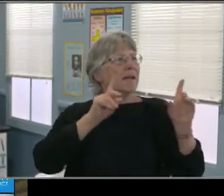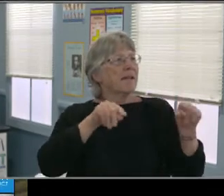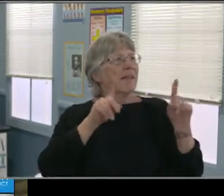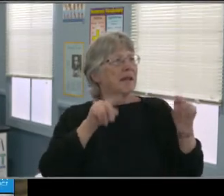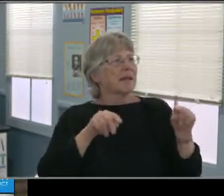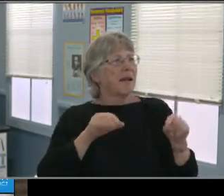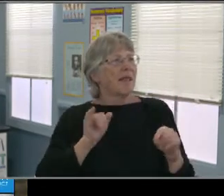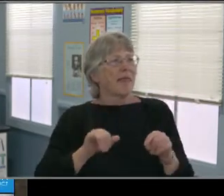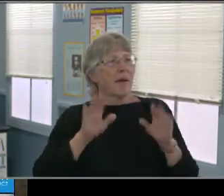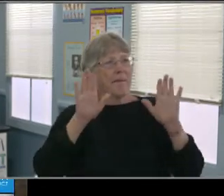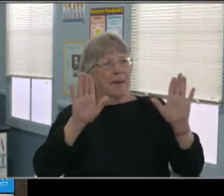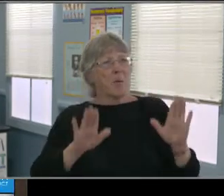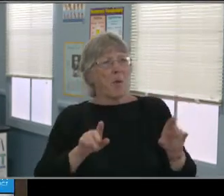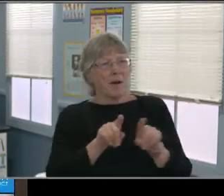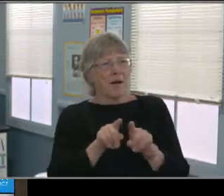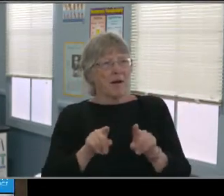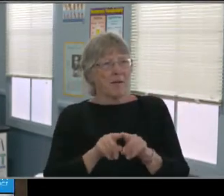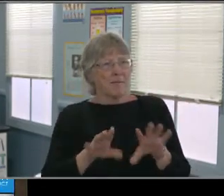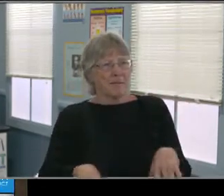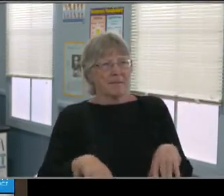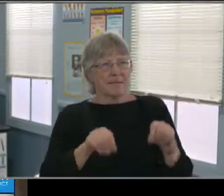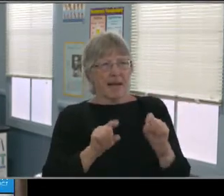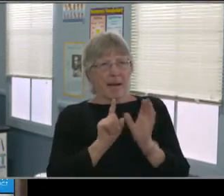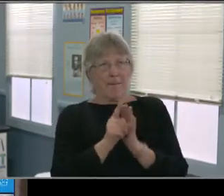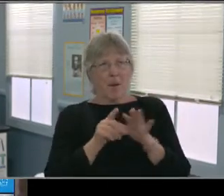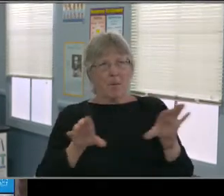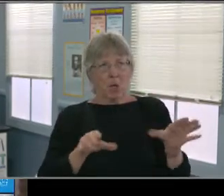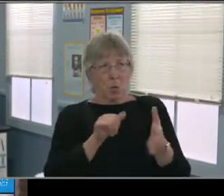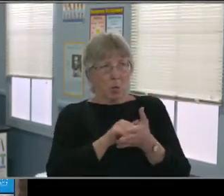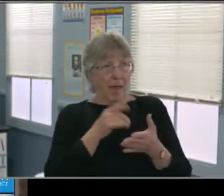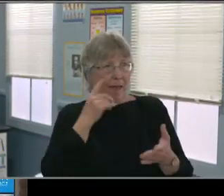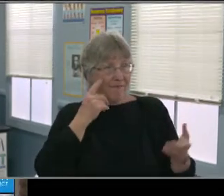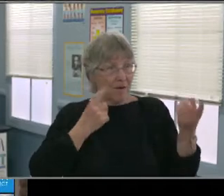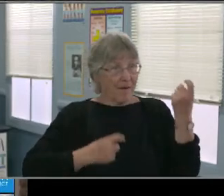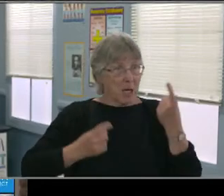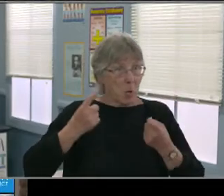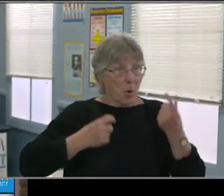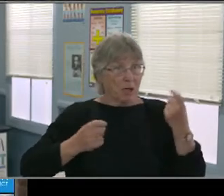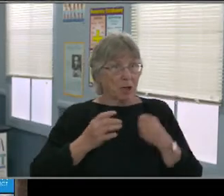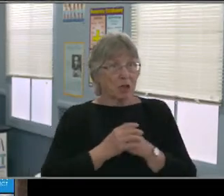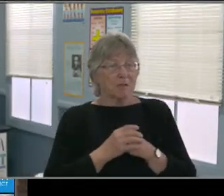or just closing ourselves in a room and taking this as our alone time too.